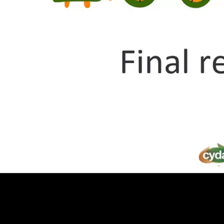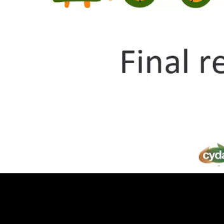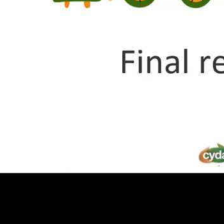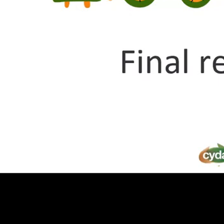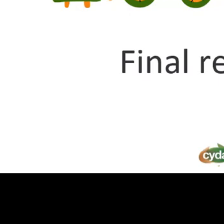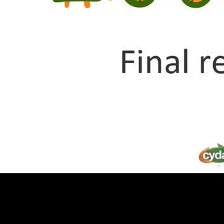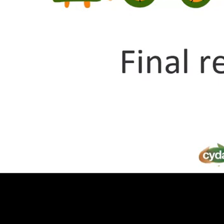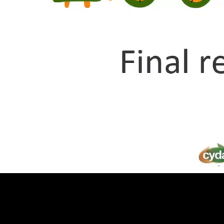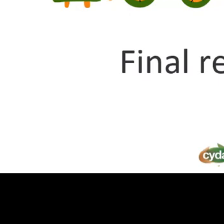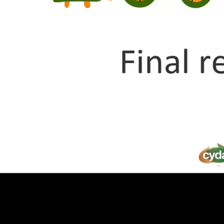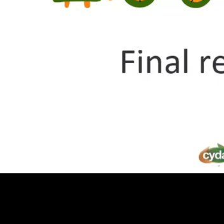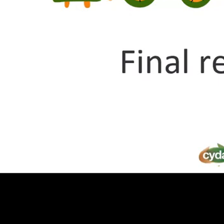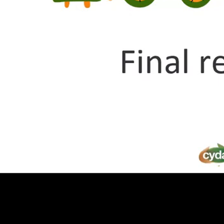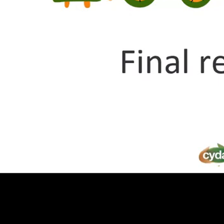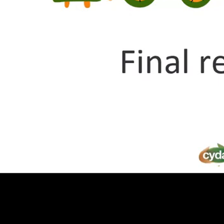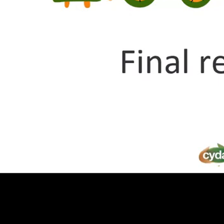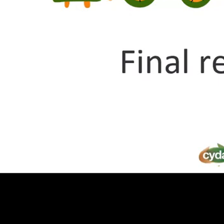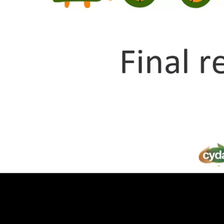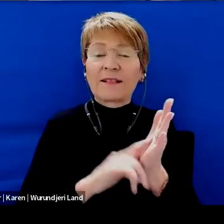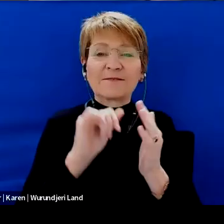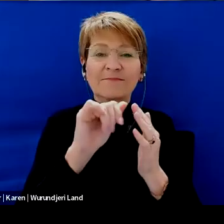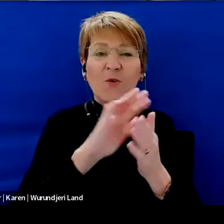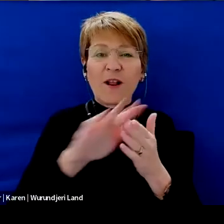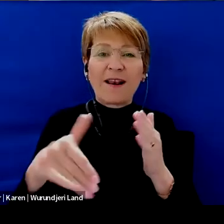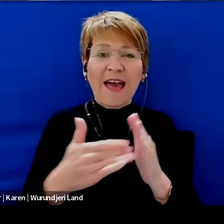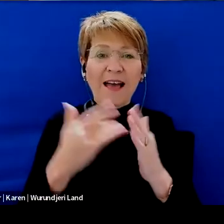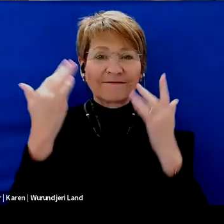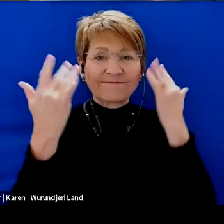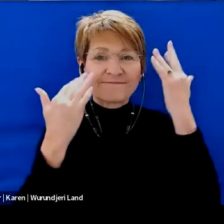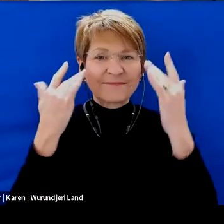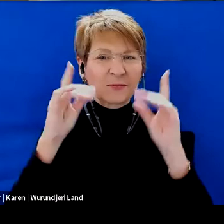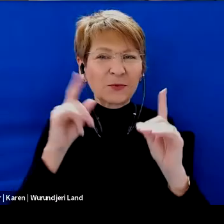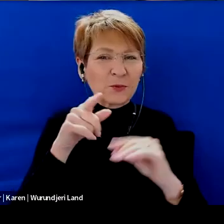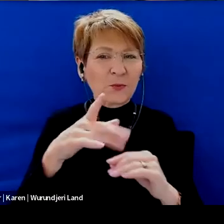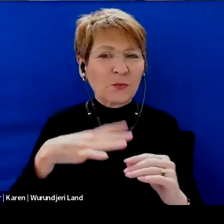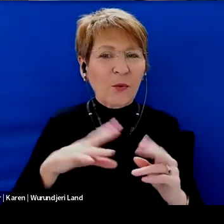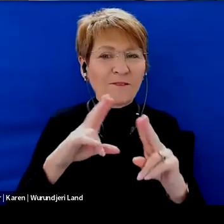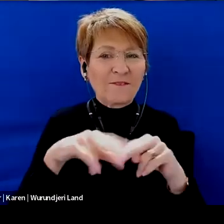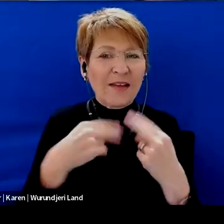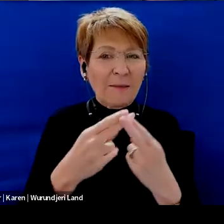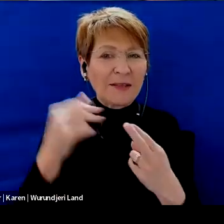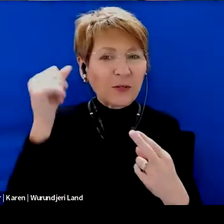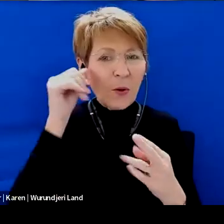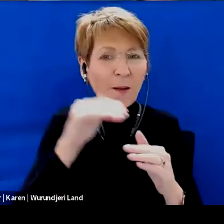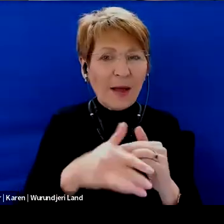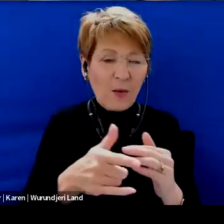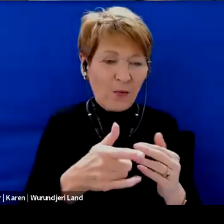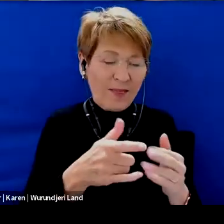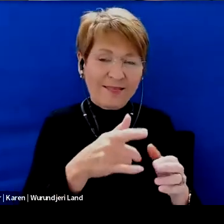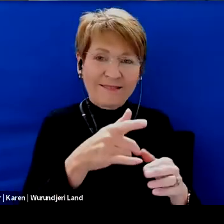I'll throw over to will and your final reflection what's the one thing that you want families to know about when they're getting ready for school.